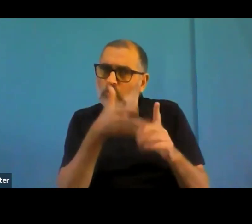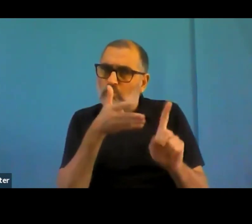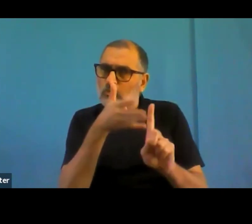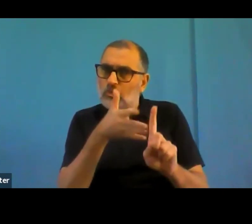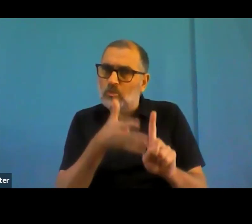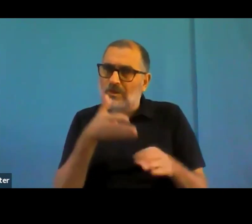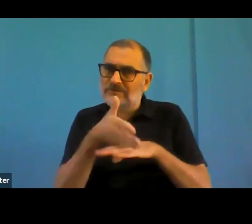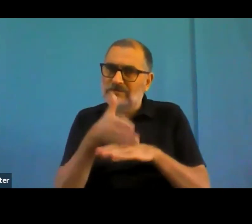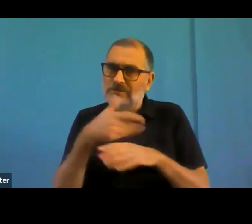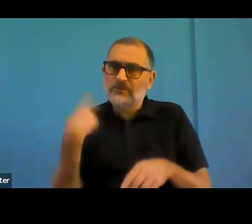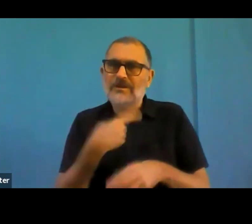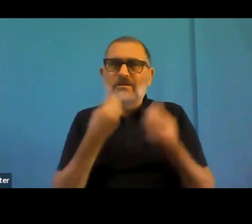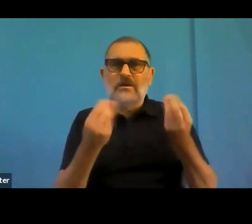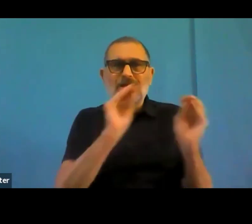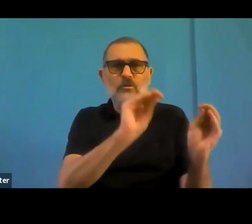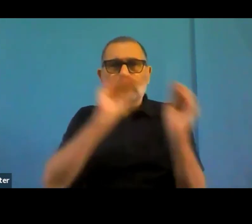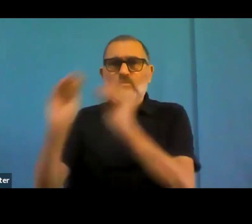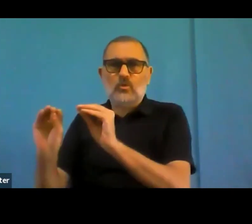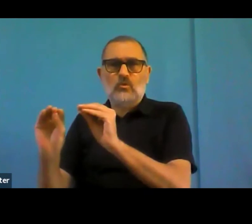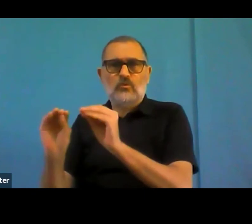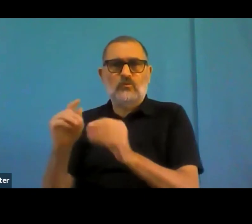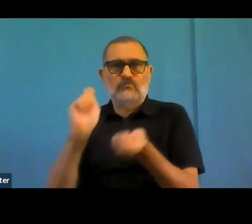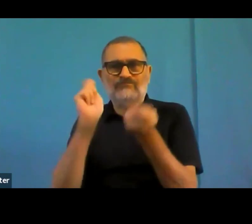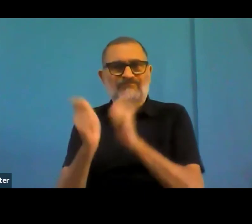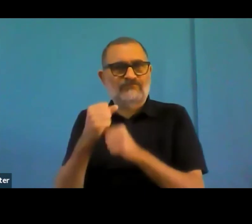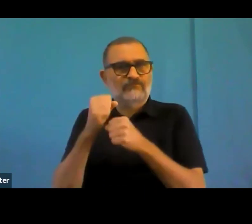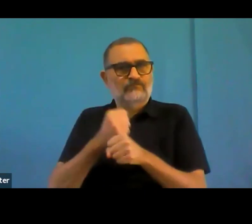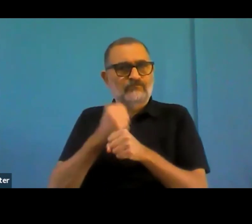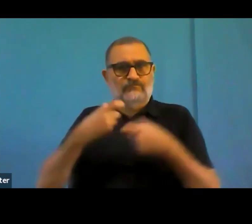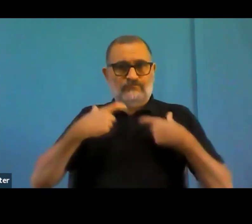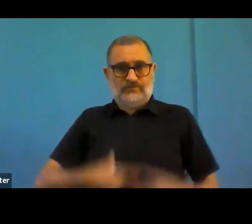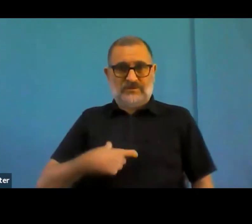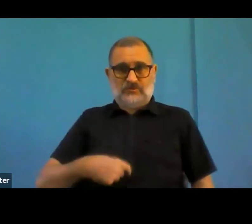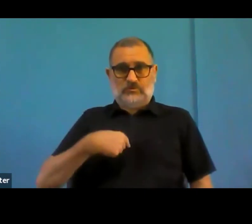where we could, we could do a lot of more work on this.